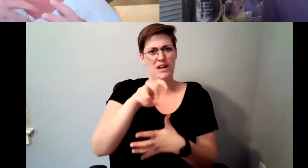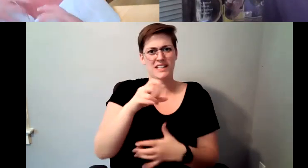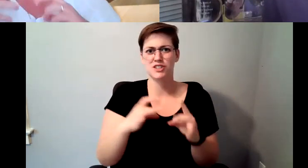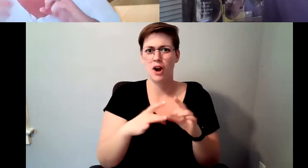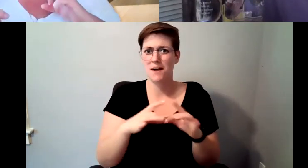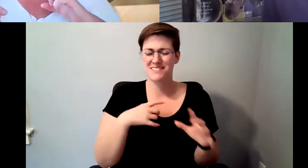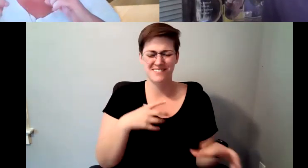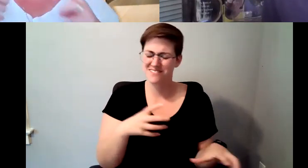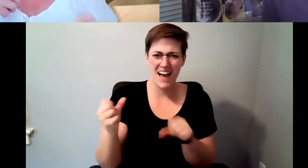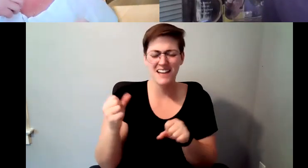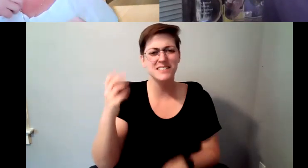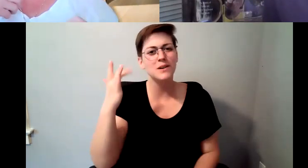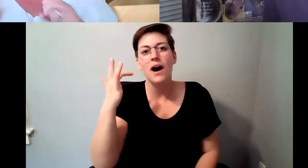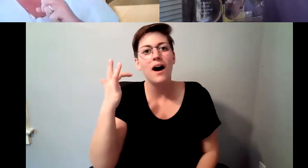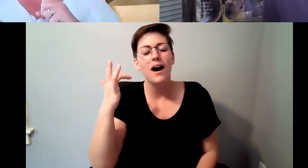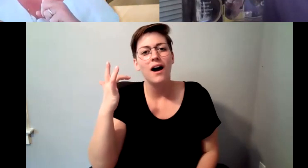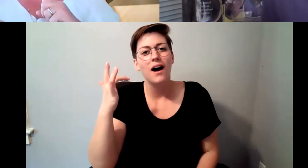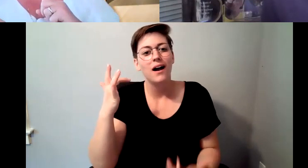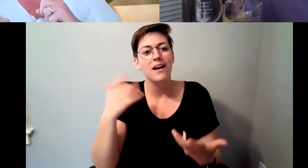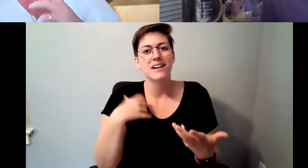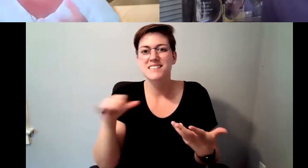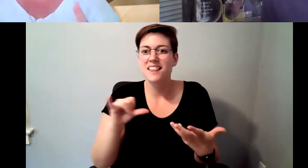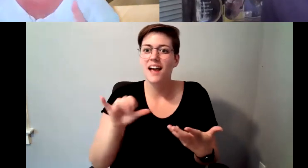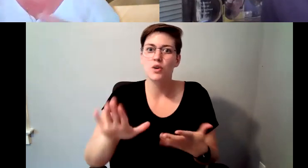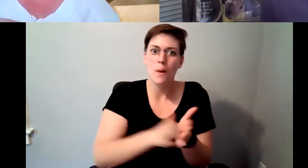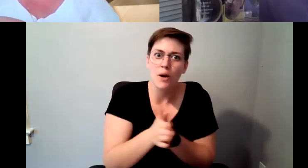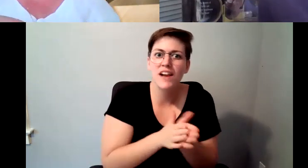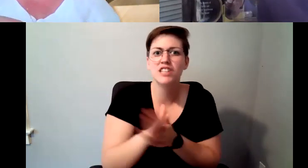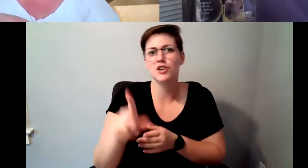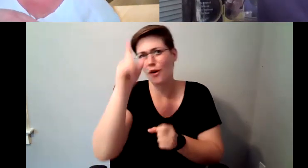that is the drive and ambition, the imagination. D. Major Cohen: I have to be honest.